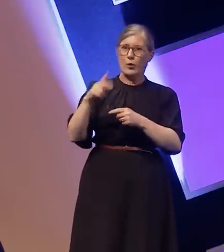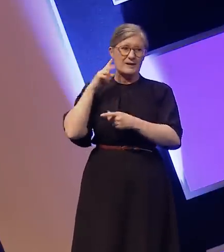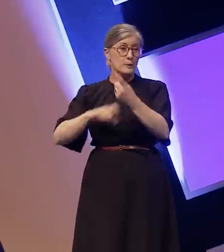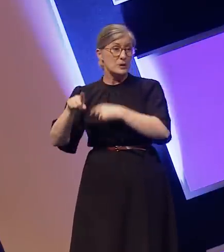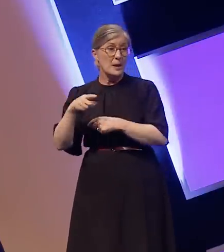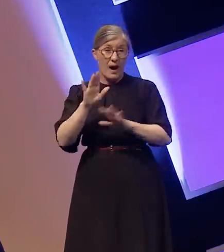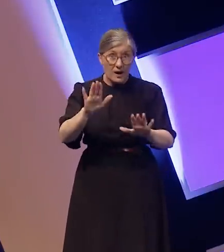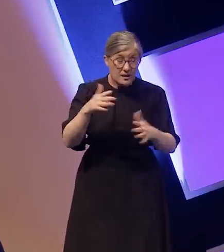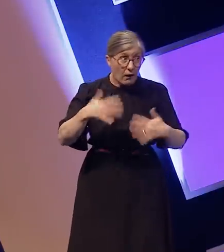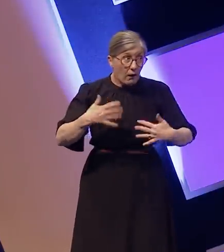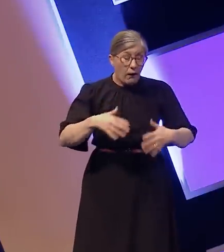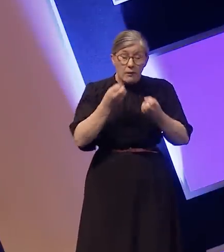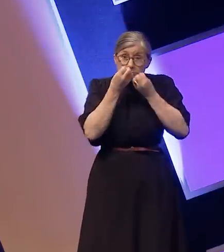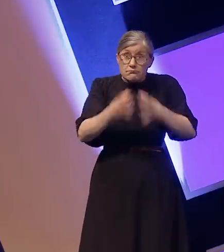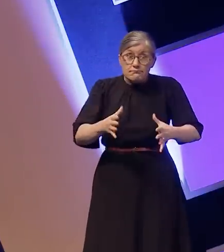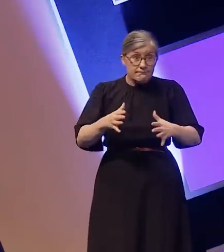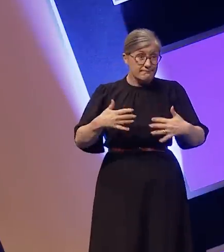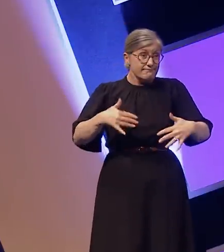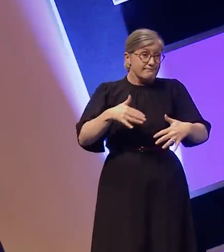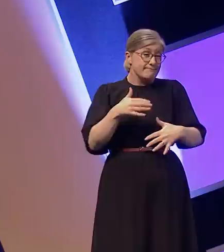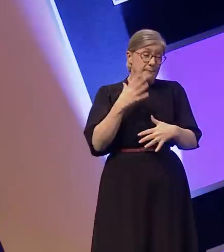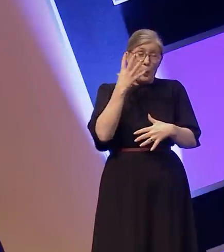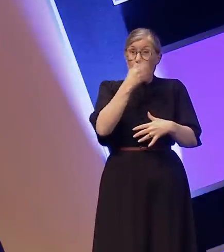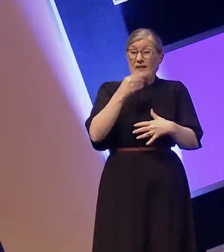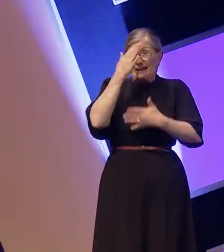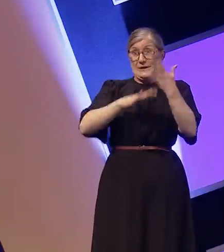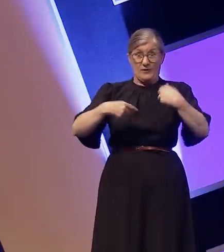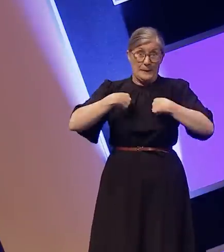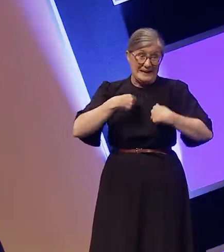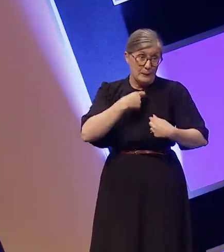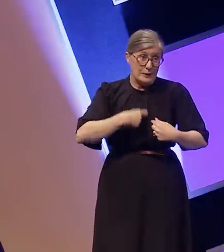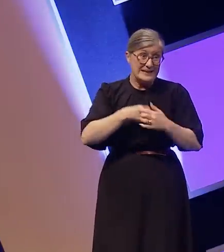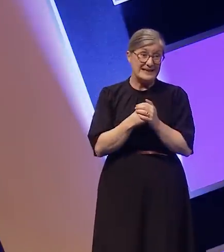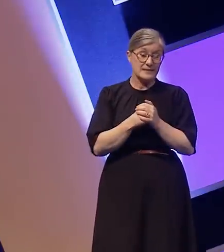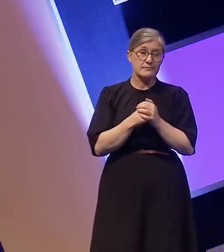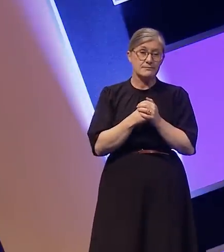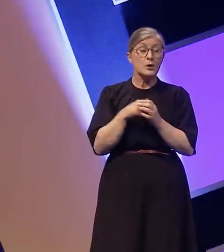for me personally. The first thing Strictly did was to set up a meeting on zoom to get to know me